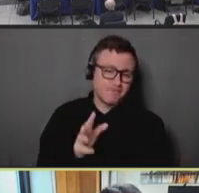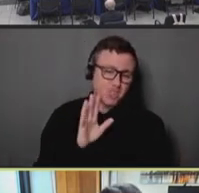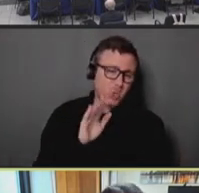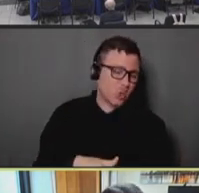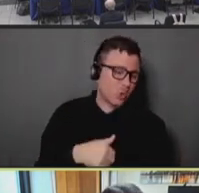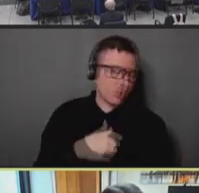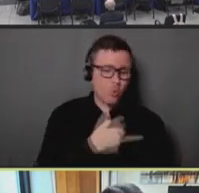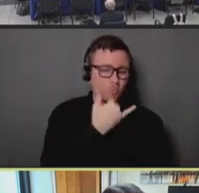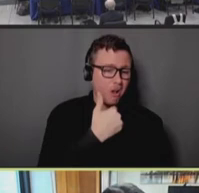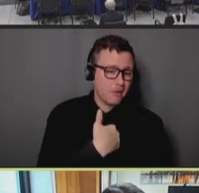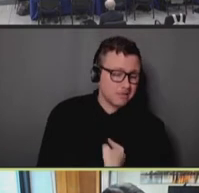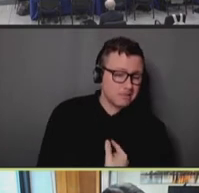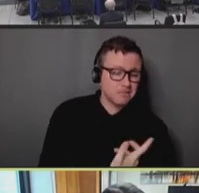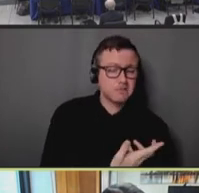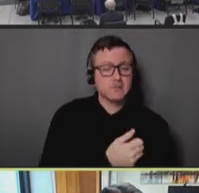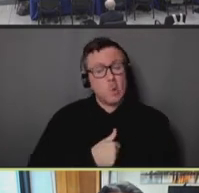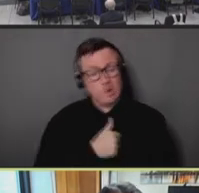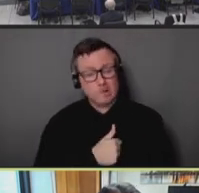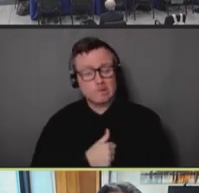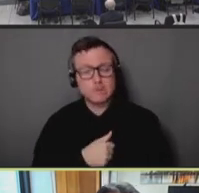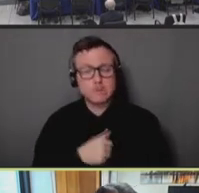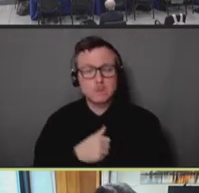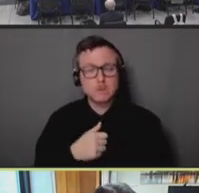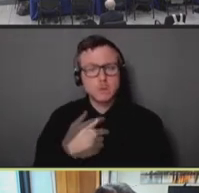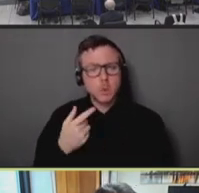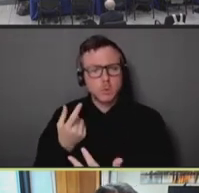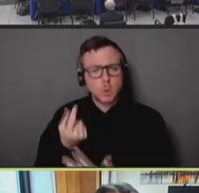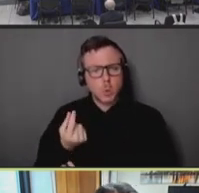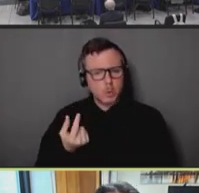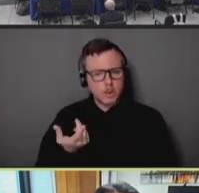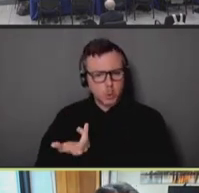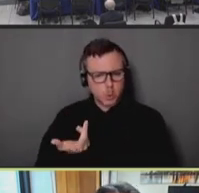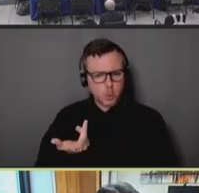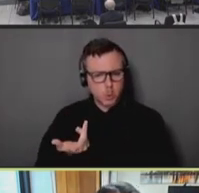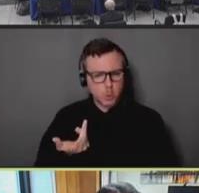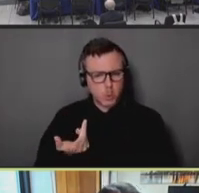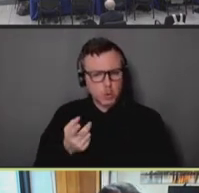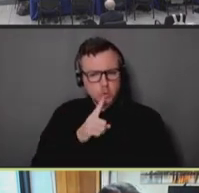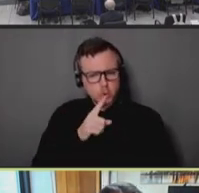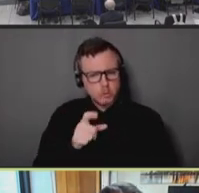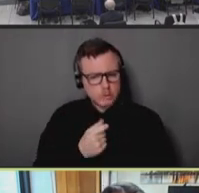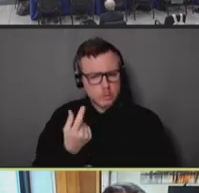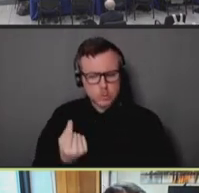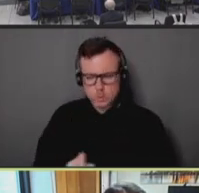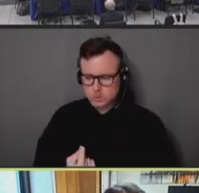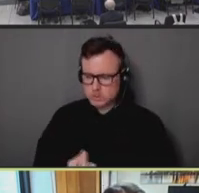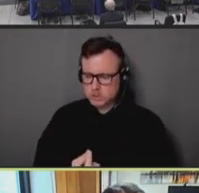right, I'm sorry," what are we doing here? Right? What are we really doing here? We need to be